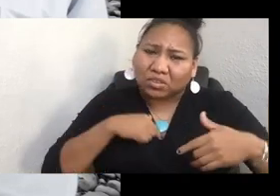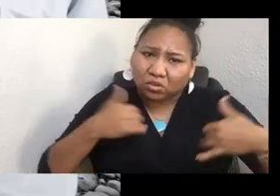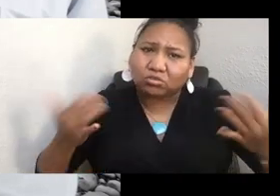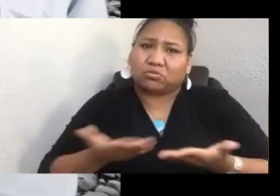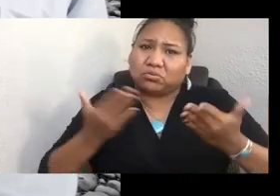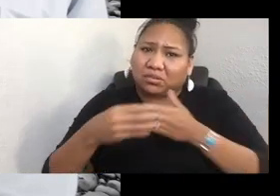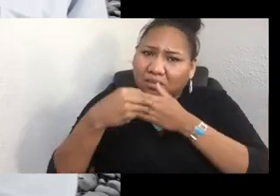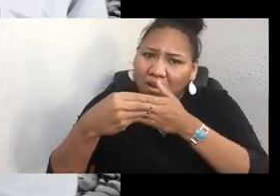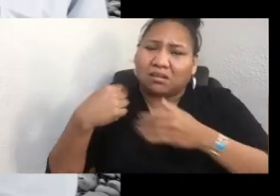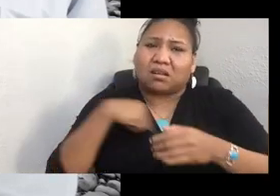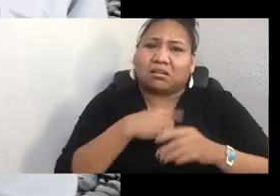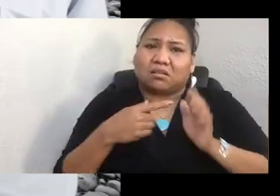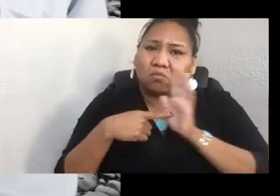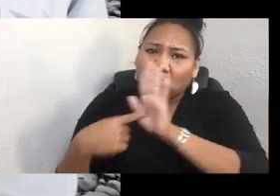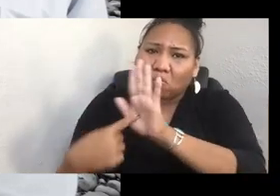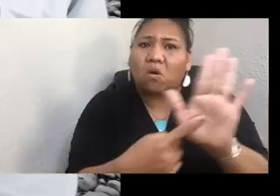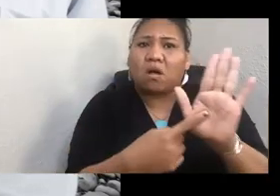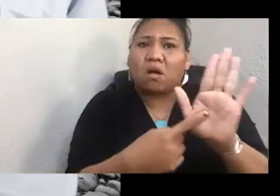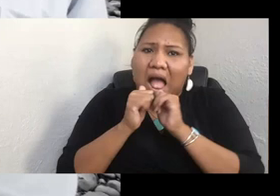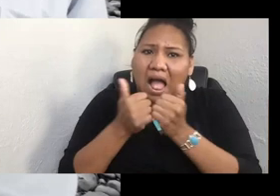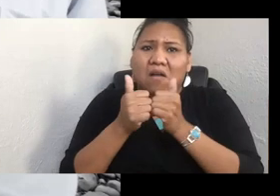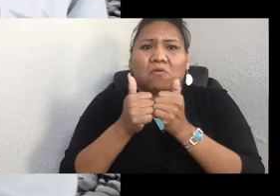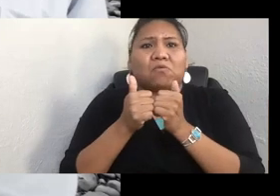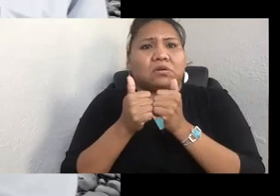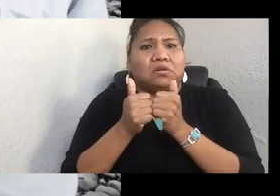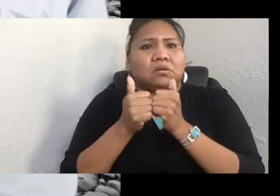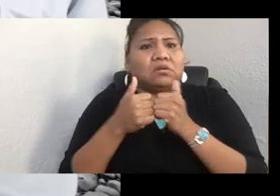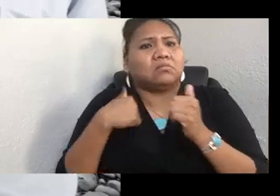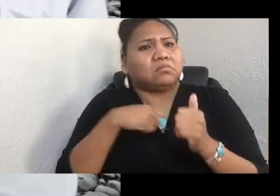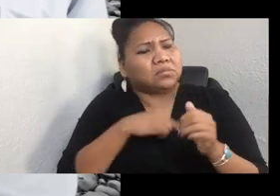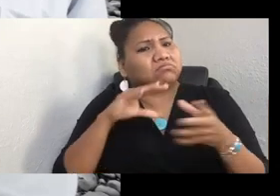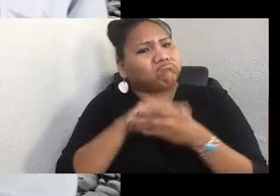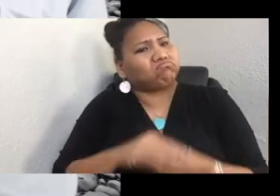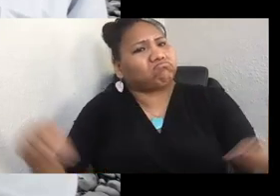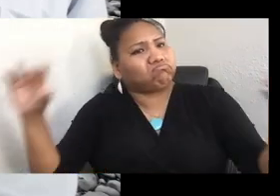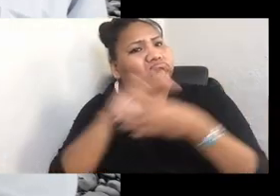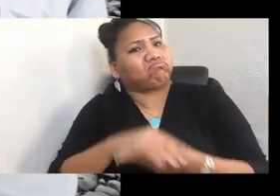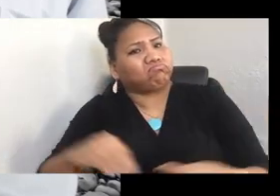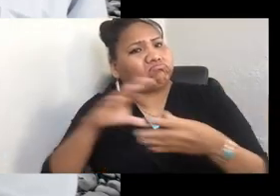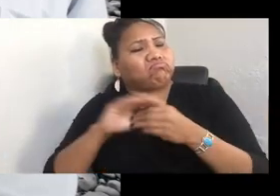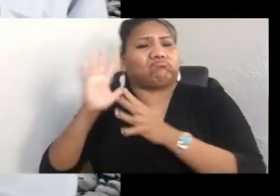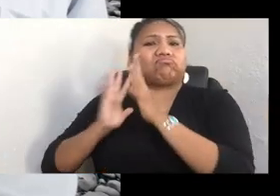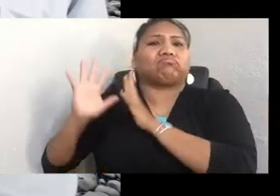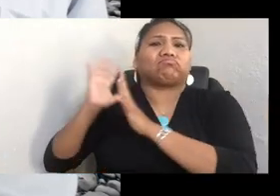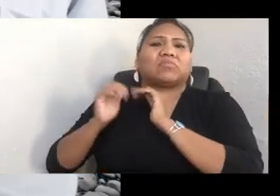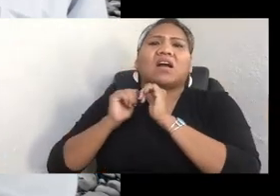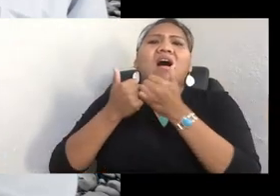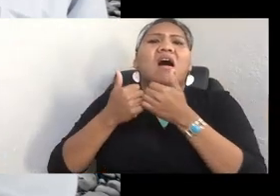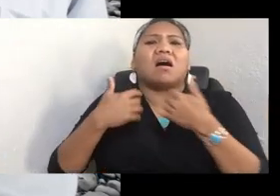We have stories of old telling us how all the animals and the birds were created. We have our own belief.